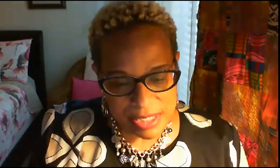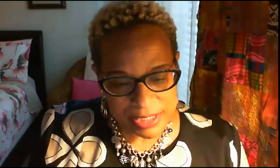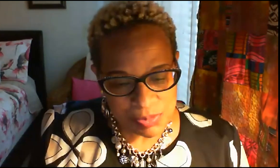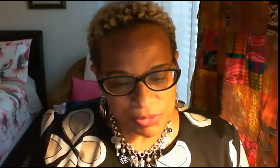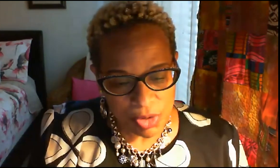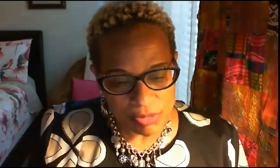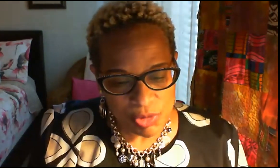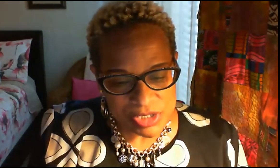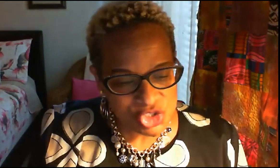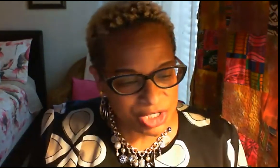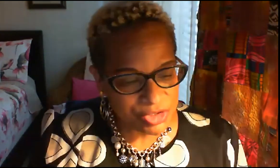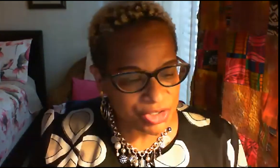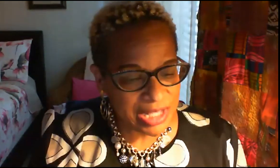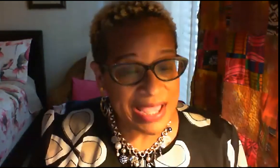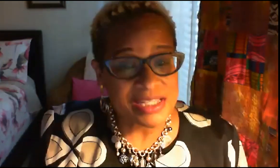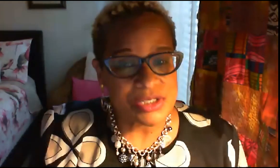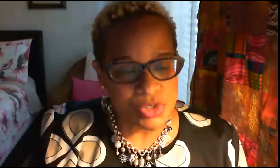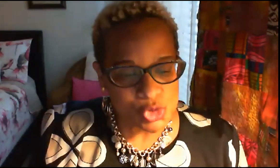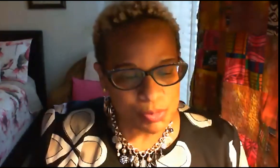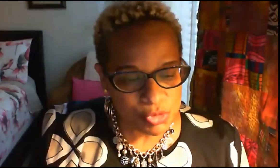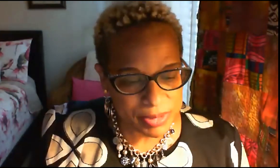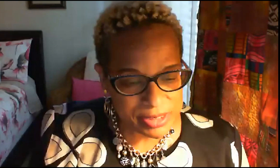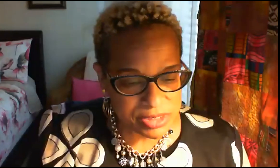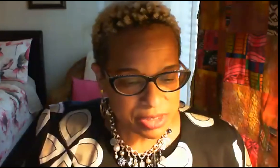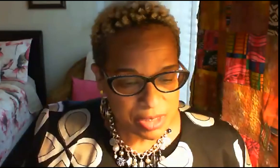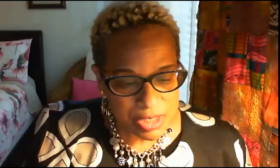expert on race gender class and social movements